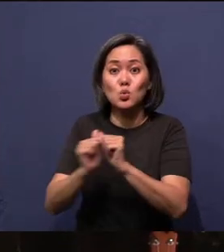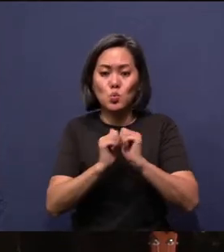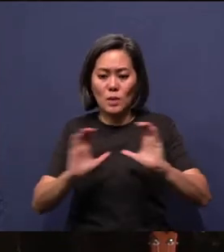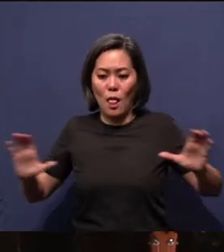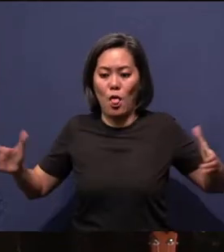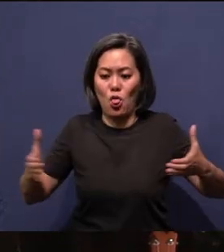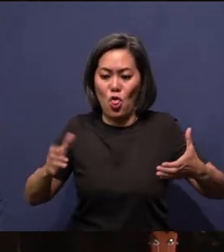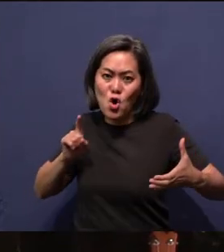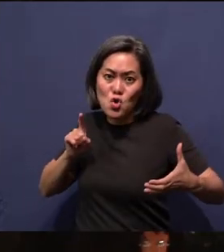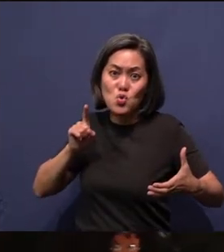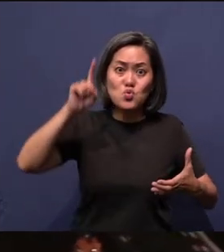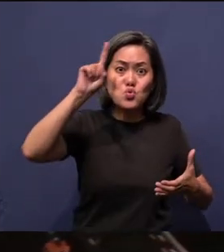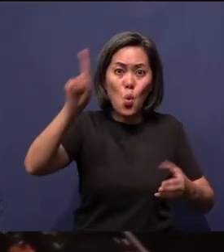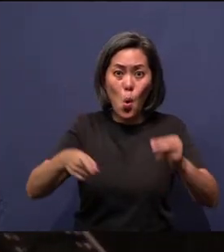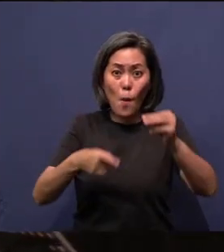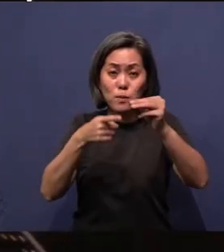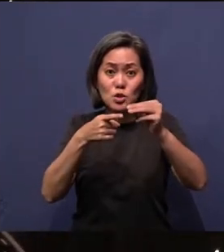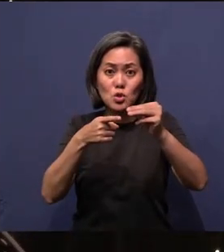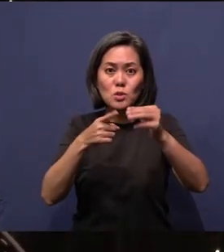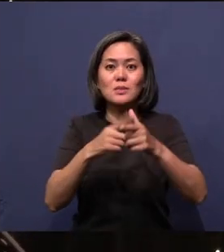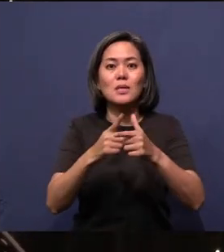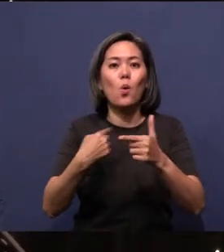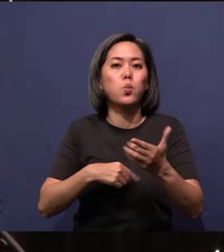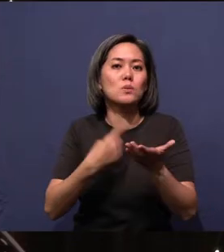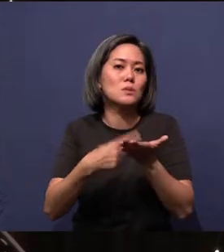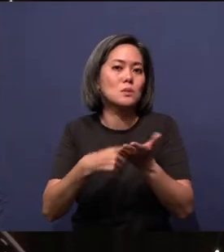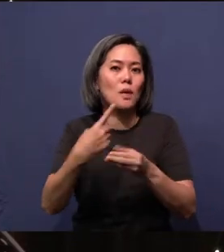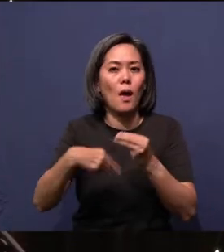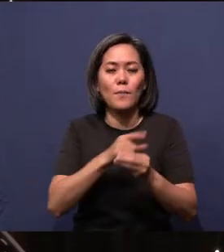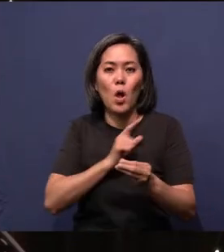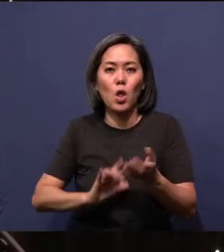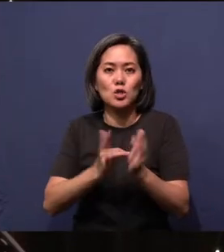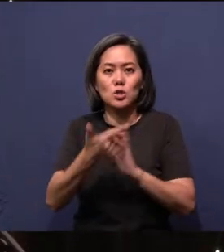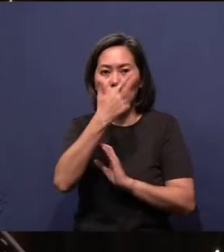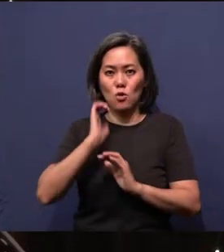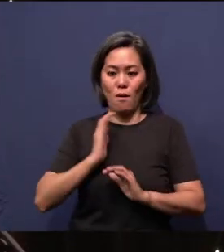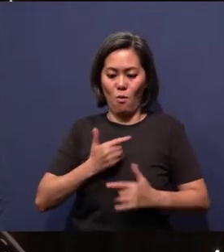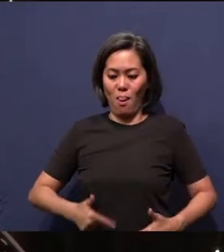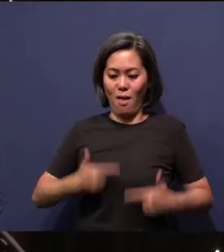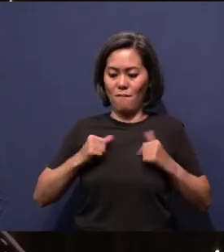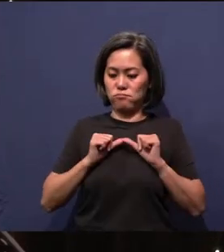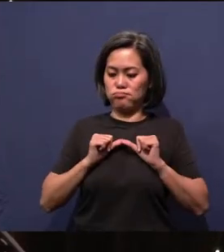and we can talk about our Lord Jesus because our lives have been consistent as much as we can.